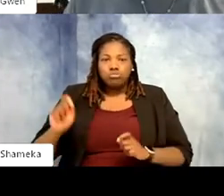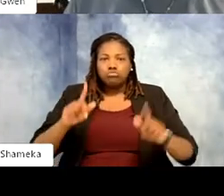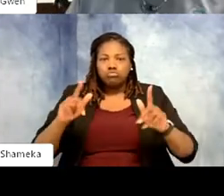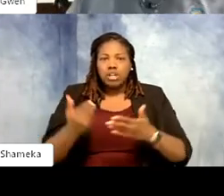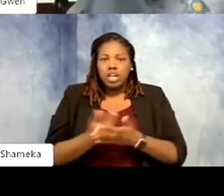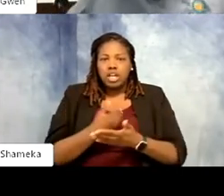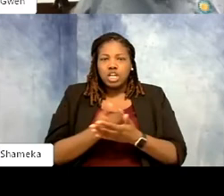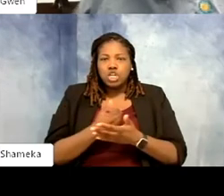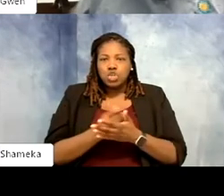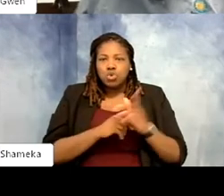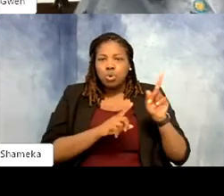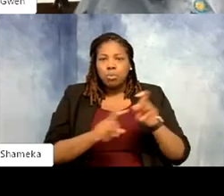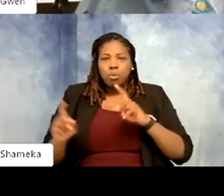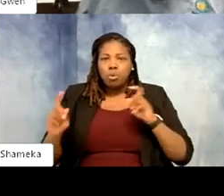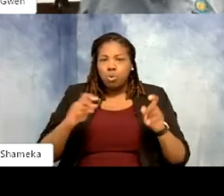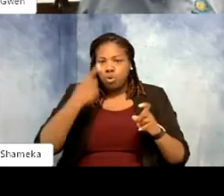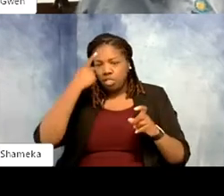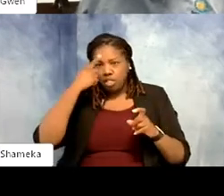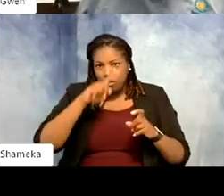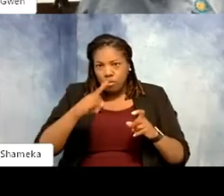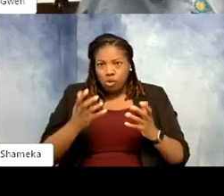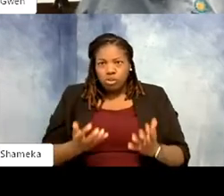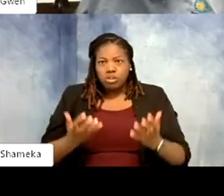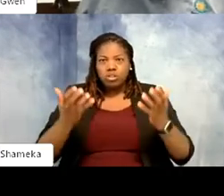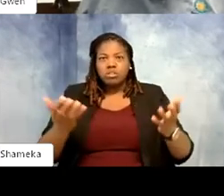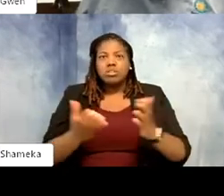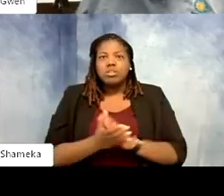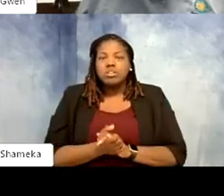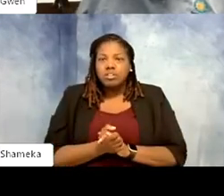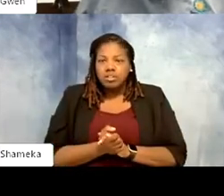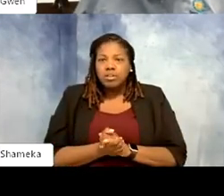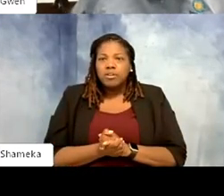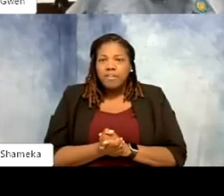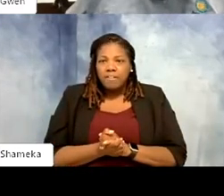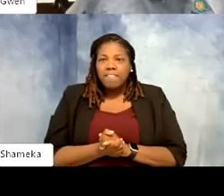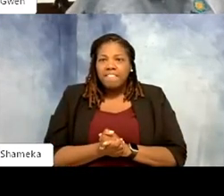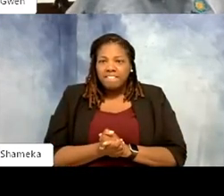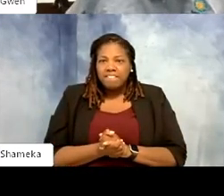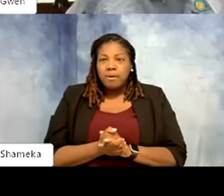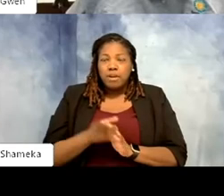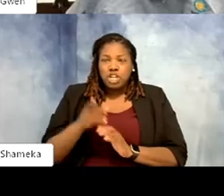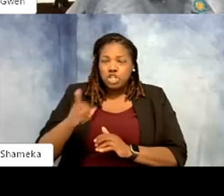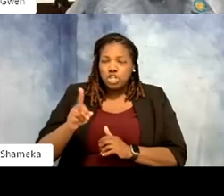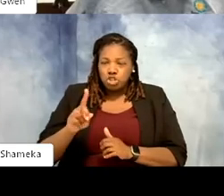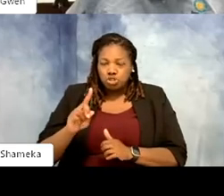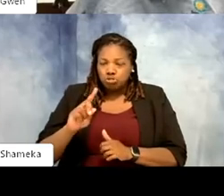um for our audience members, but to have created the first internship at the National